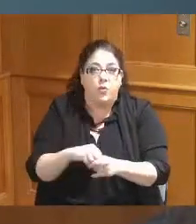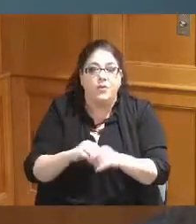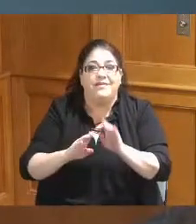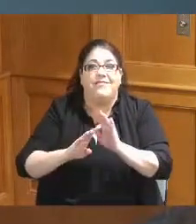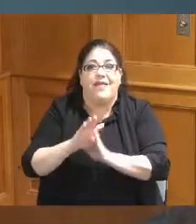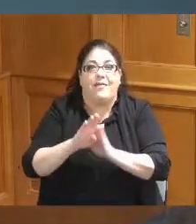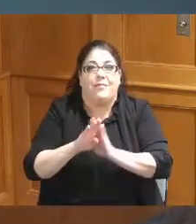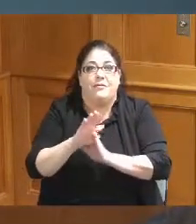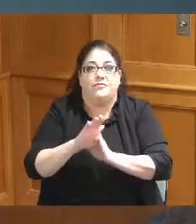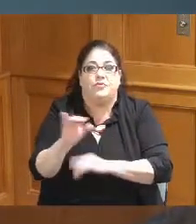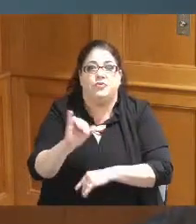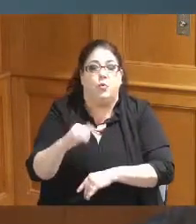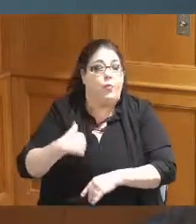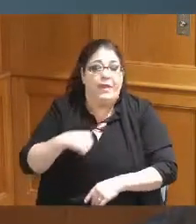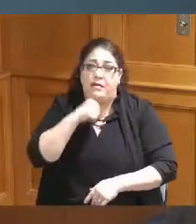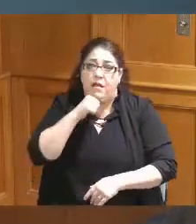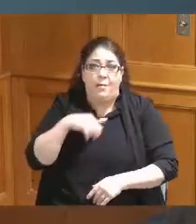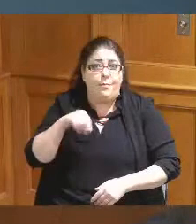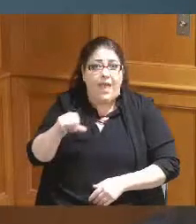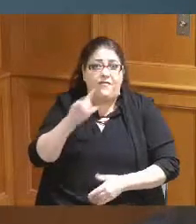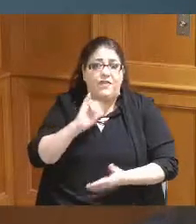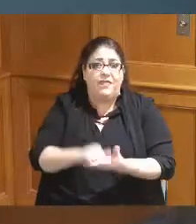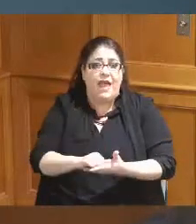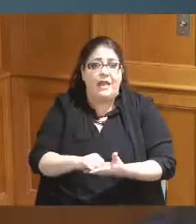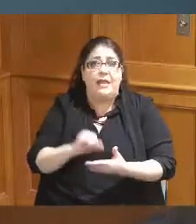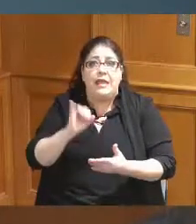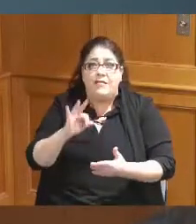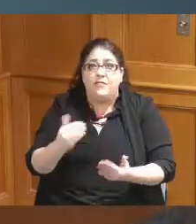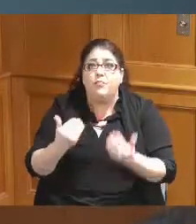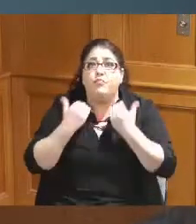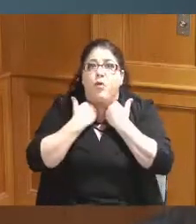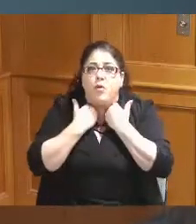though we might not be paying for it but it you know if you're broke how much of your money is